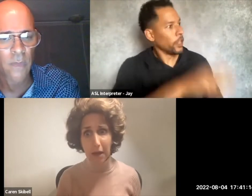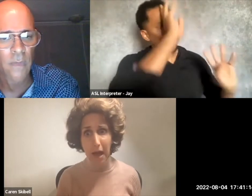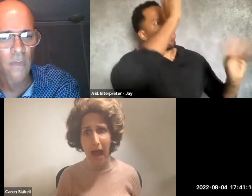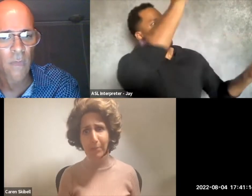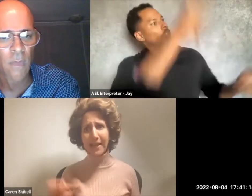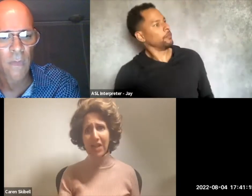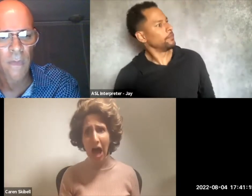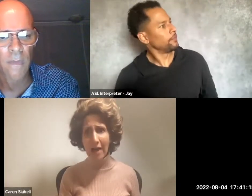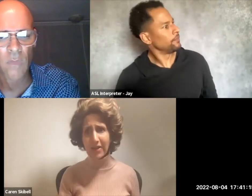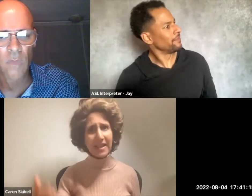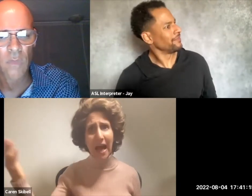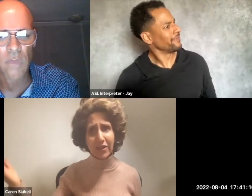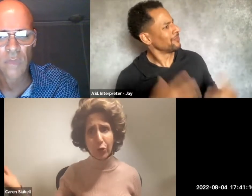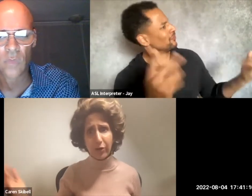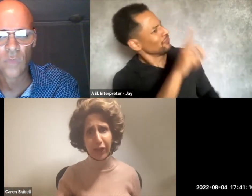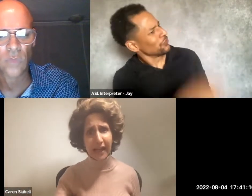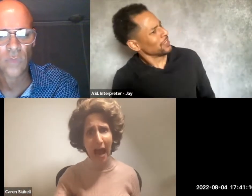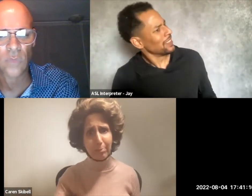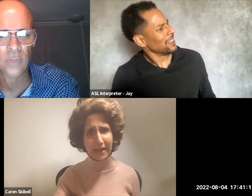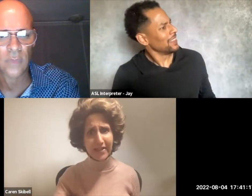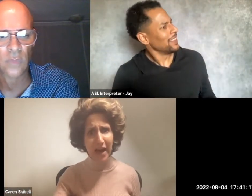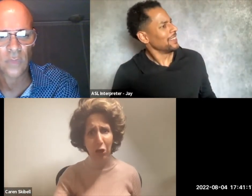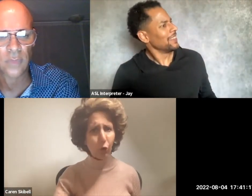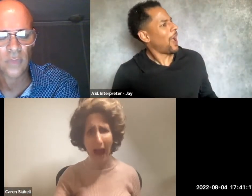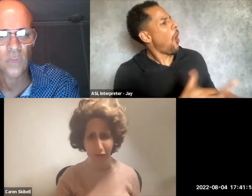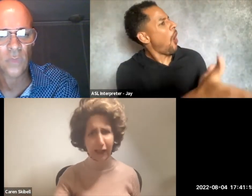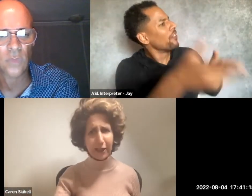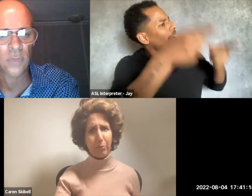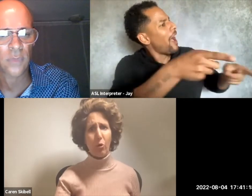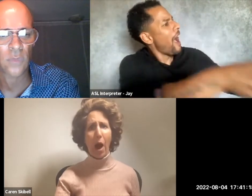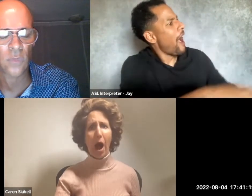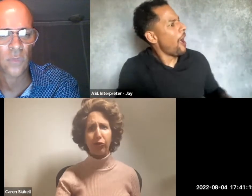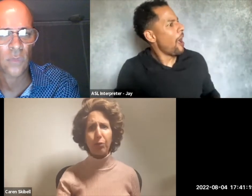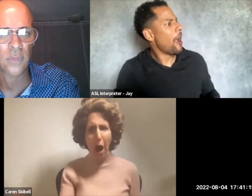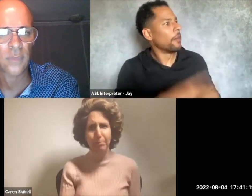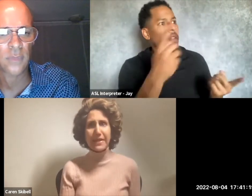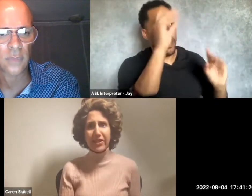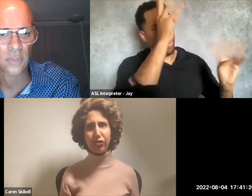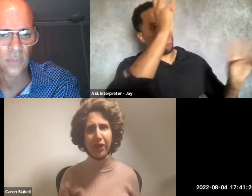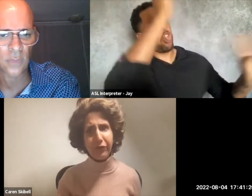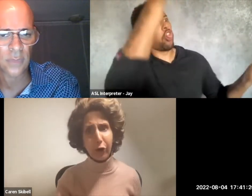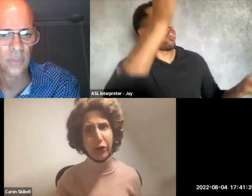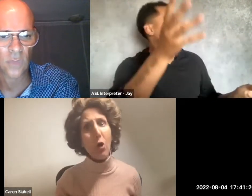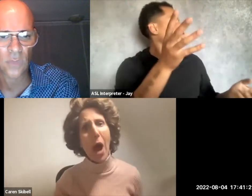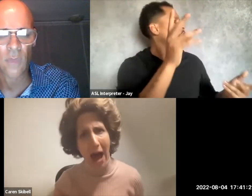How many times has that sort of thing happened? Gravity-eating mirage. Proposition and vertigo.